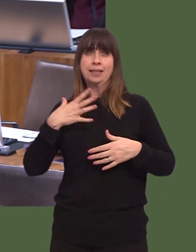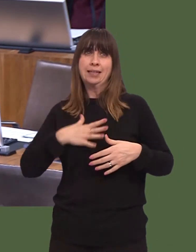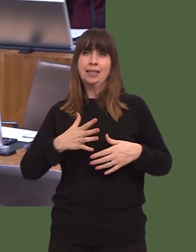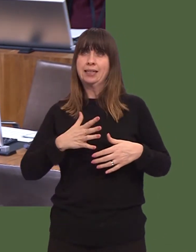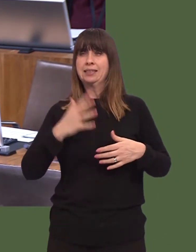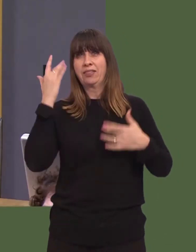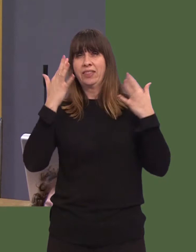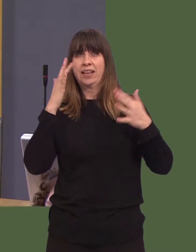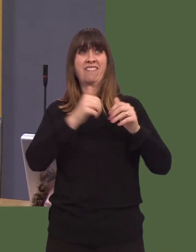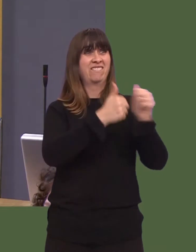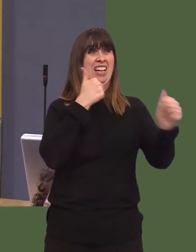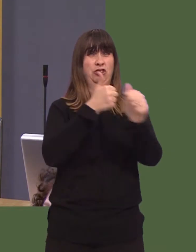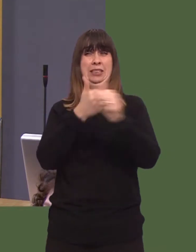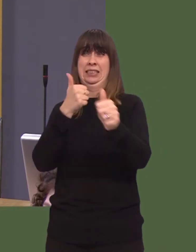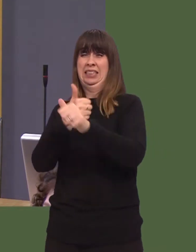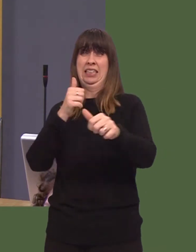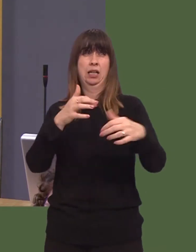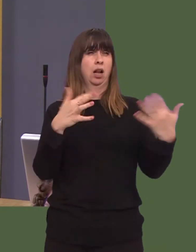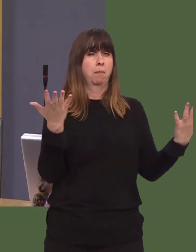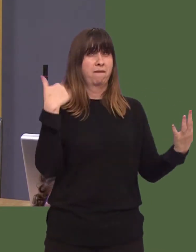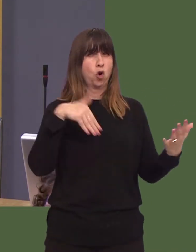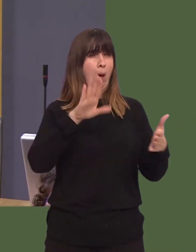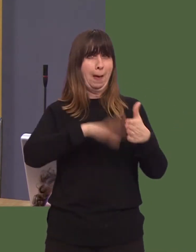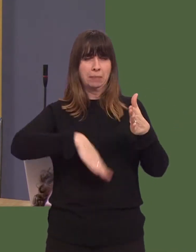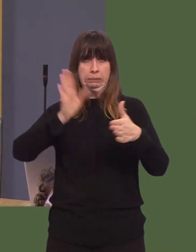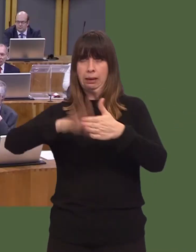units because we know that a lot of them remain empty, or they did remain empty in the 1990s.